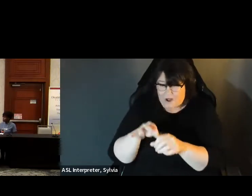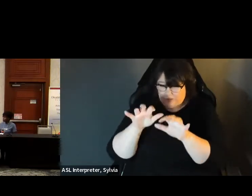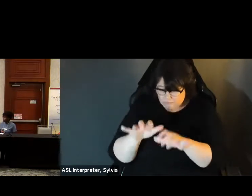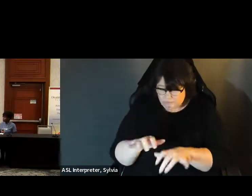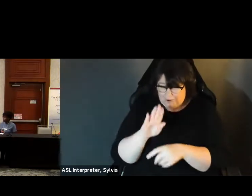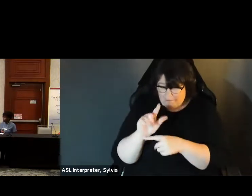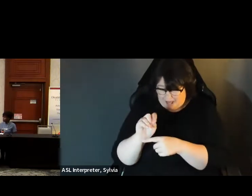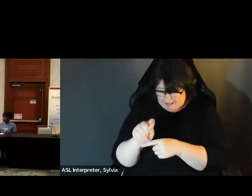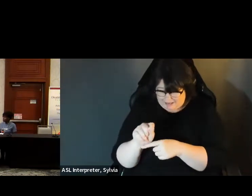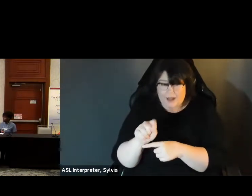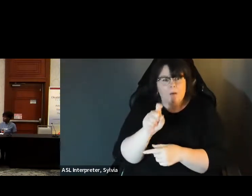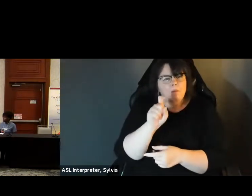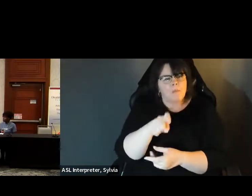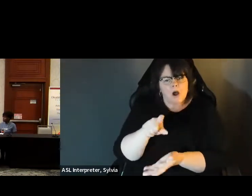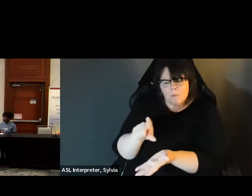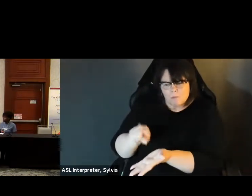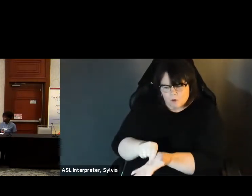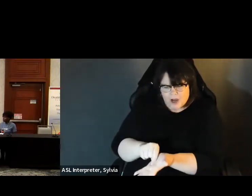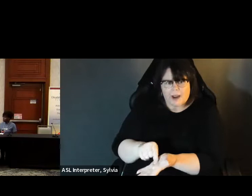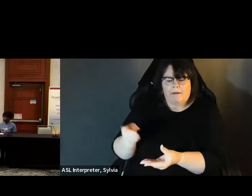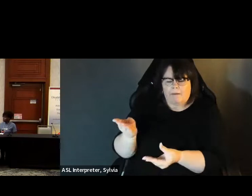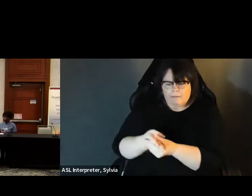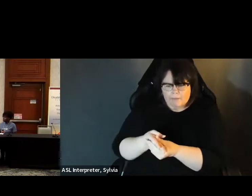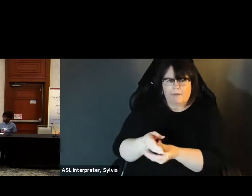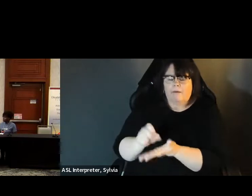That's a problem. Number one, a lot of people don't have printers.